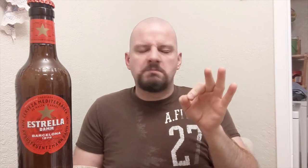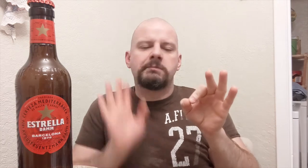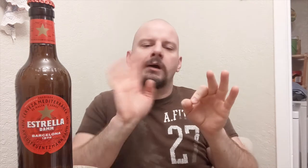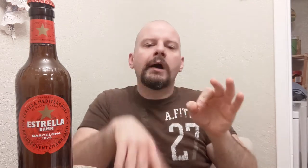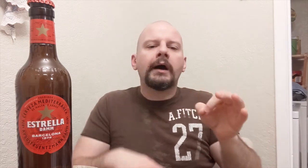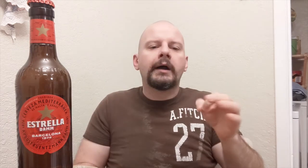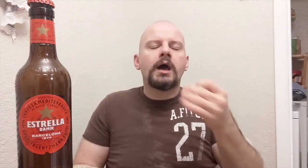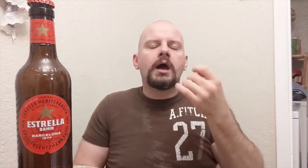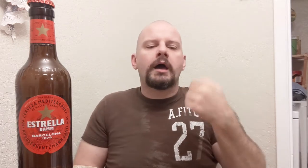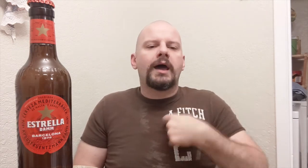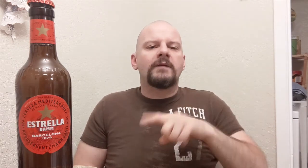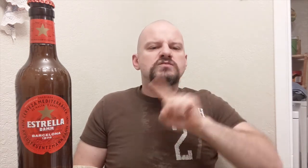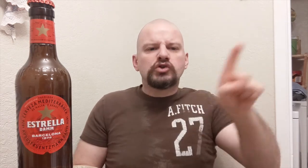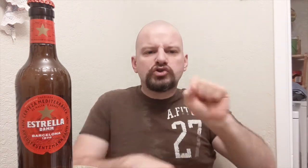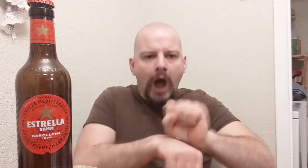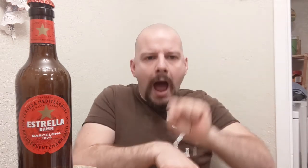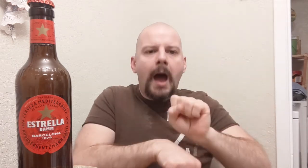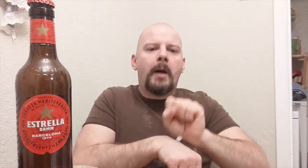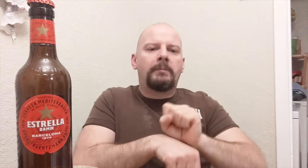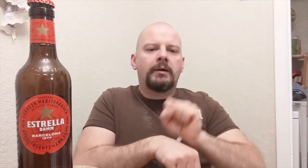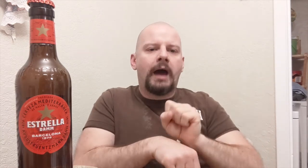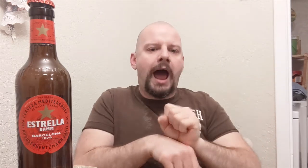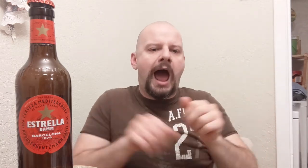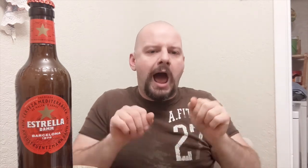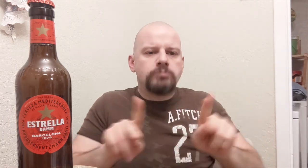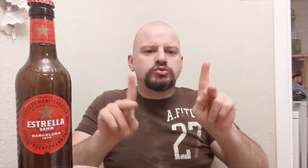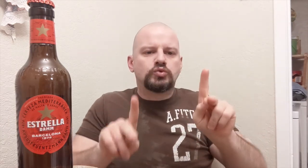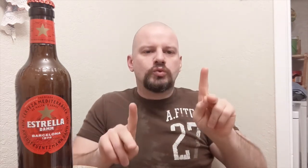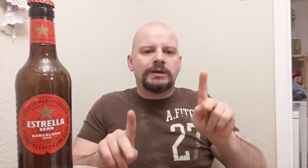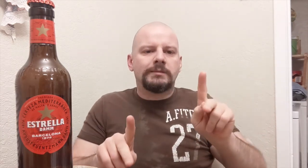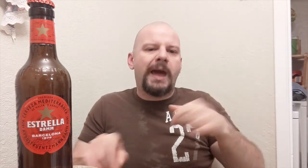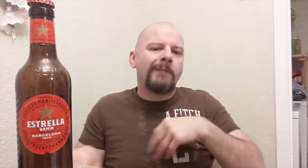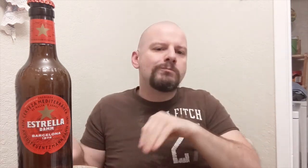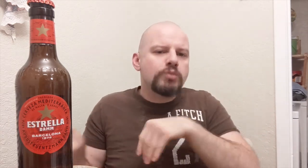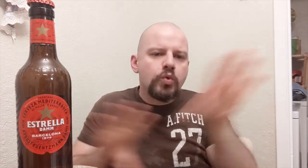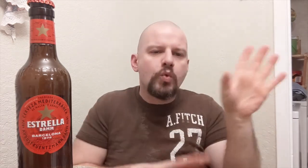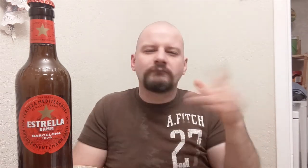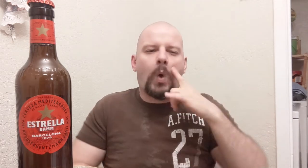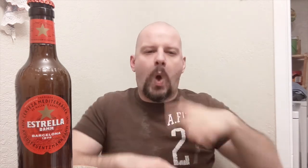I got a job opportunity and I had to relocate so I had to hold that off.